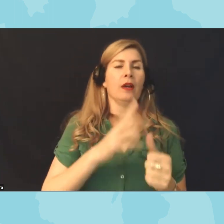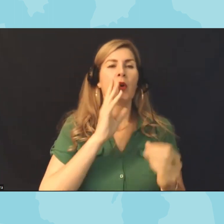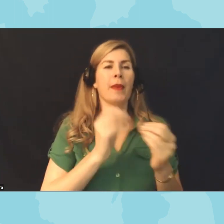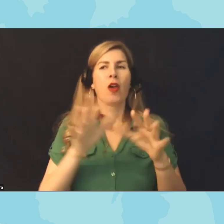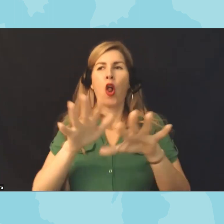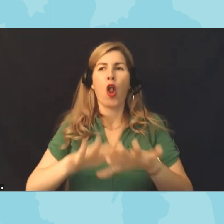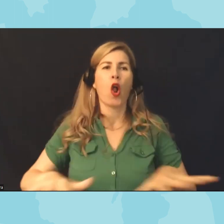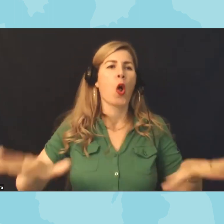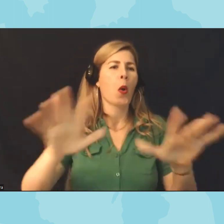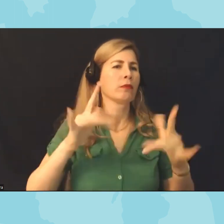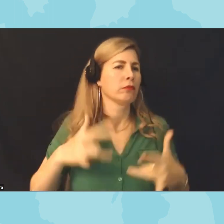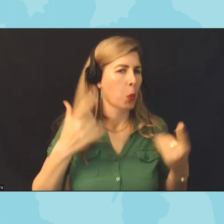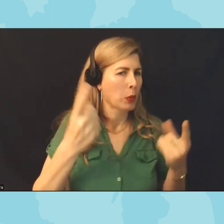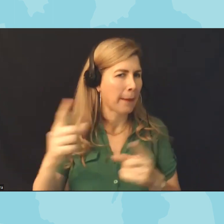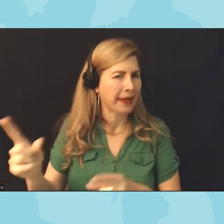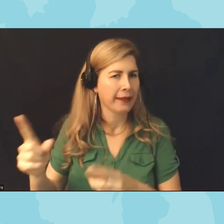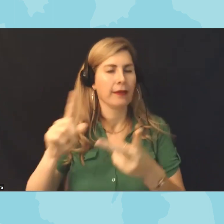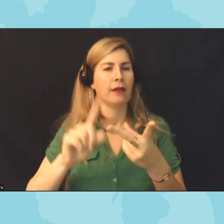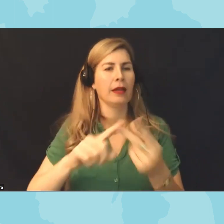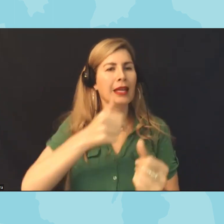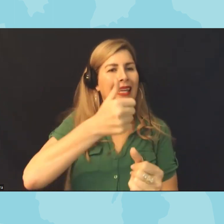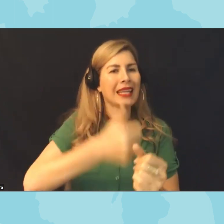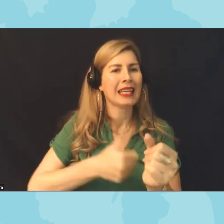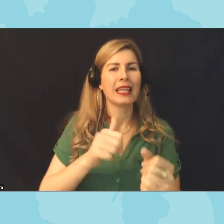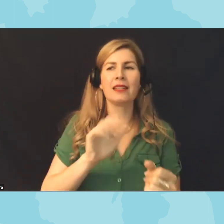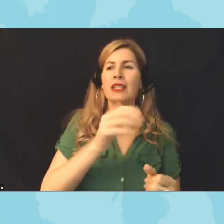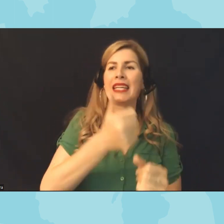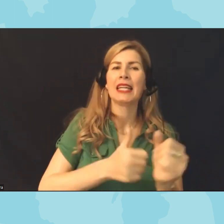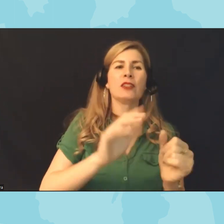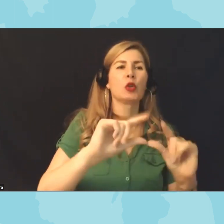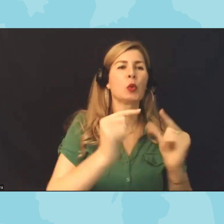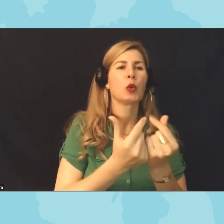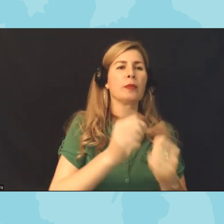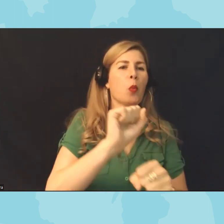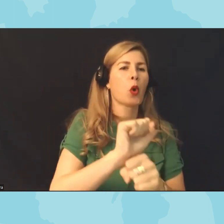going to talk a little bit about each affiliate specific work then um as many of your questions